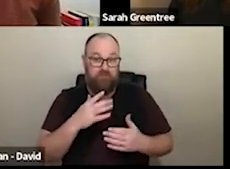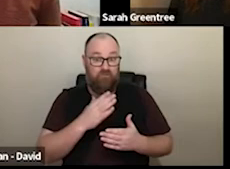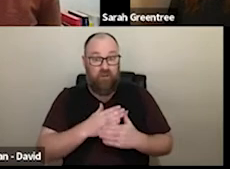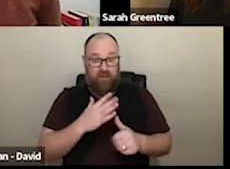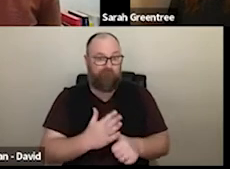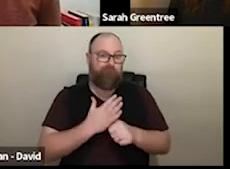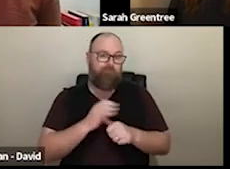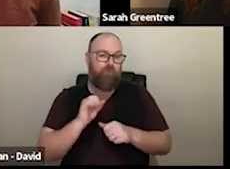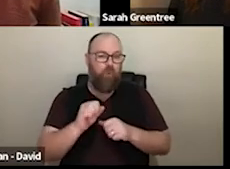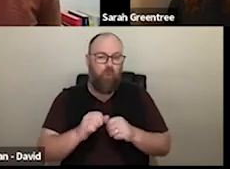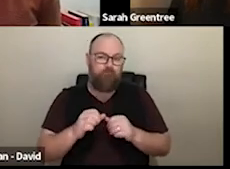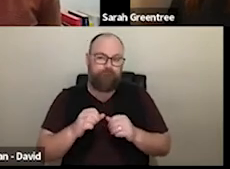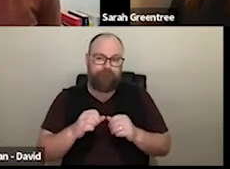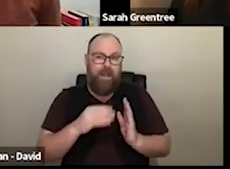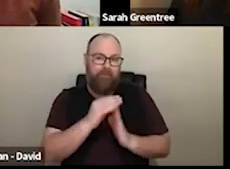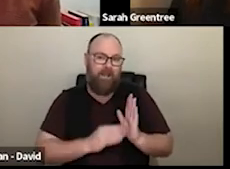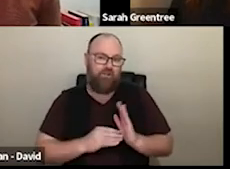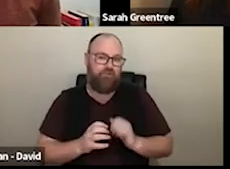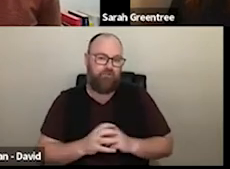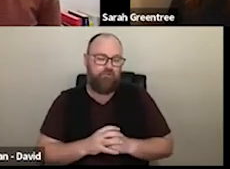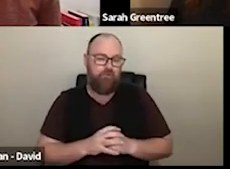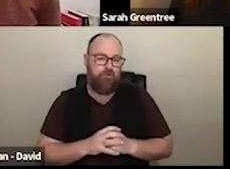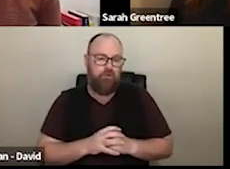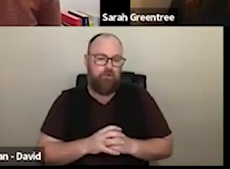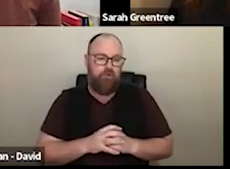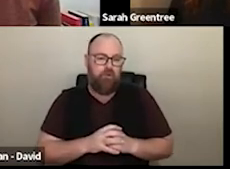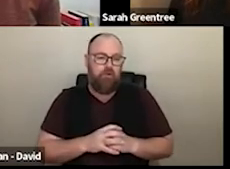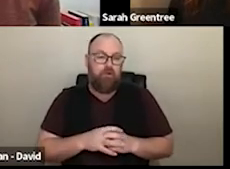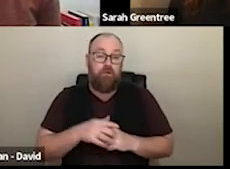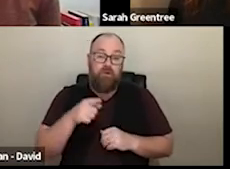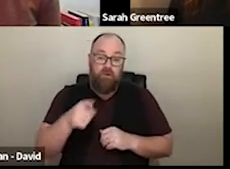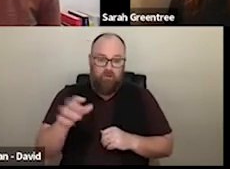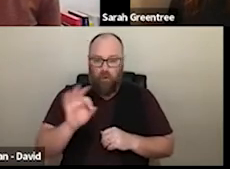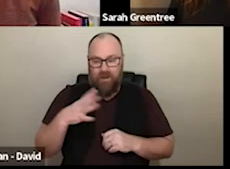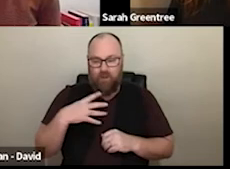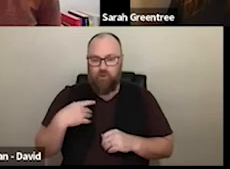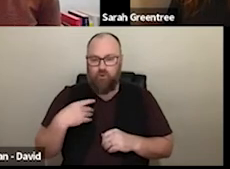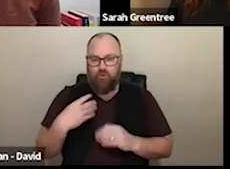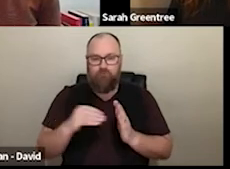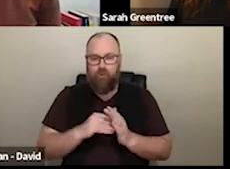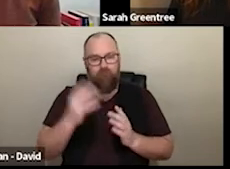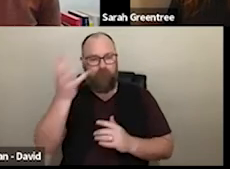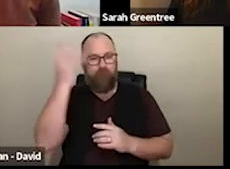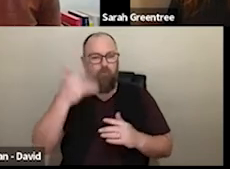There's not really any need to submit a strategic plan at the point of the expression of interest,